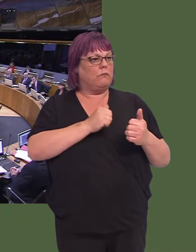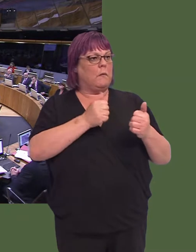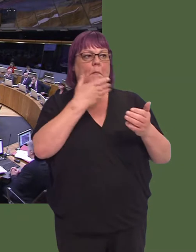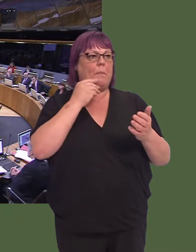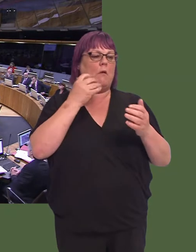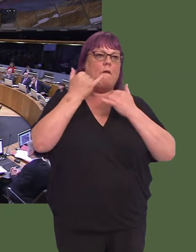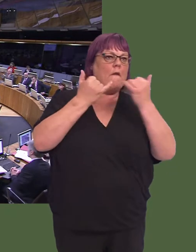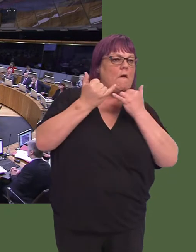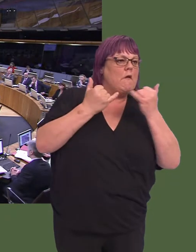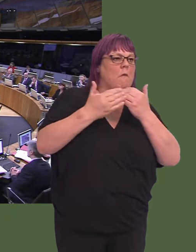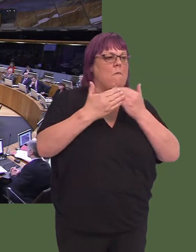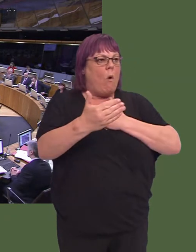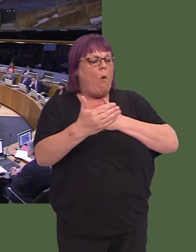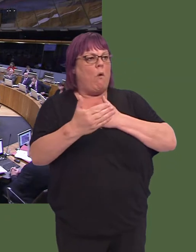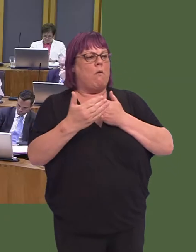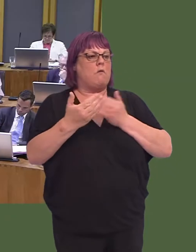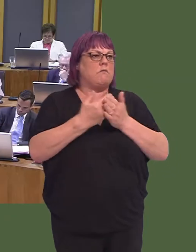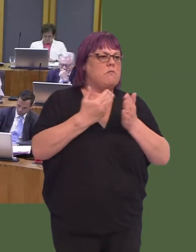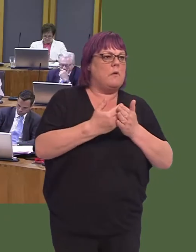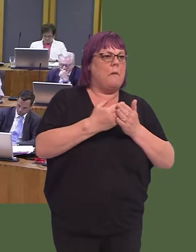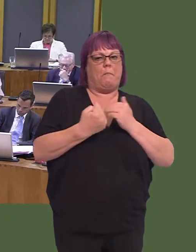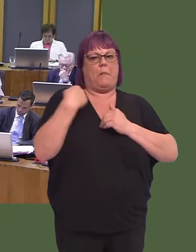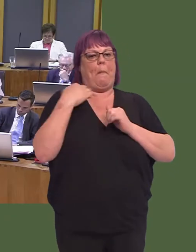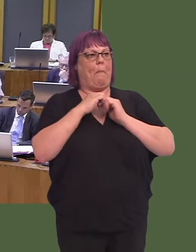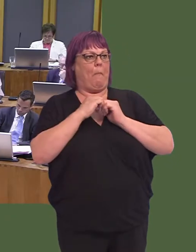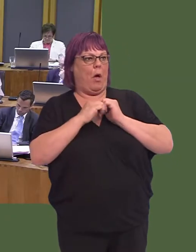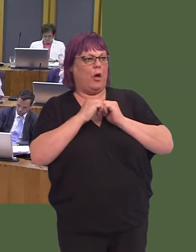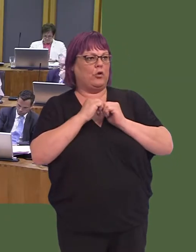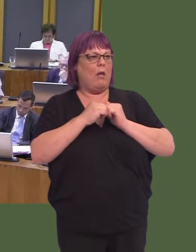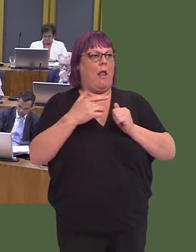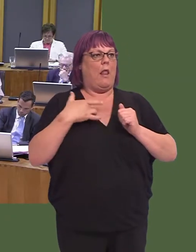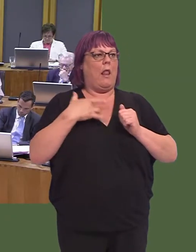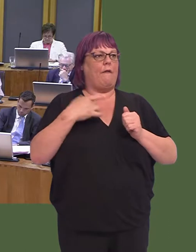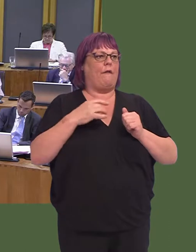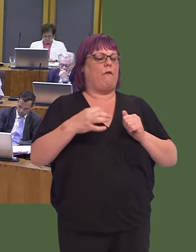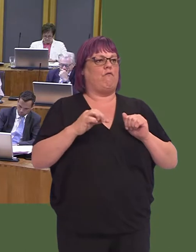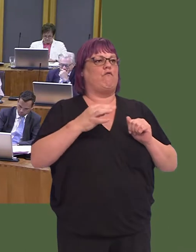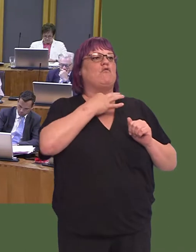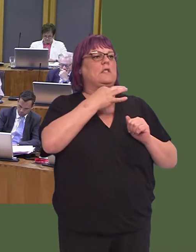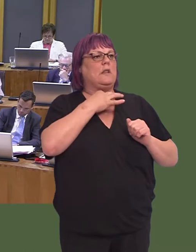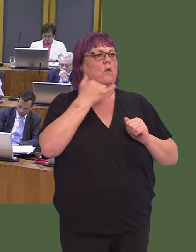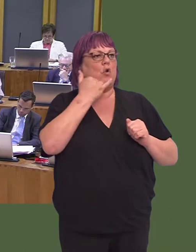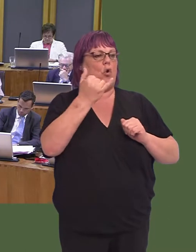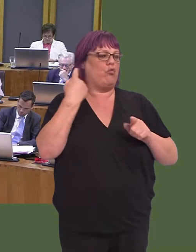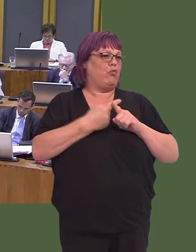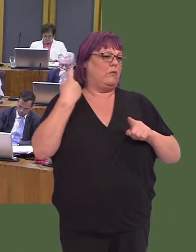of Wales despite record levels of demand. In March, 69.6 per cent of immediately life threatening calls received a response within